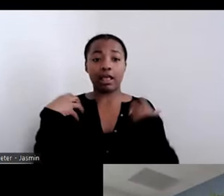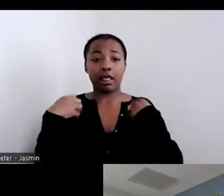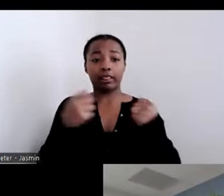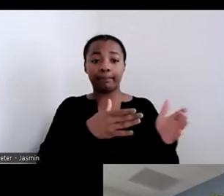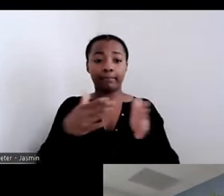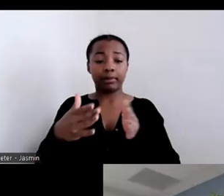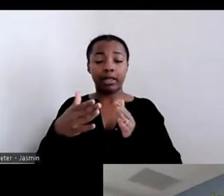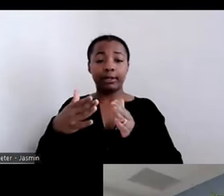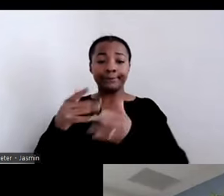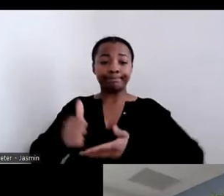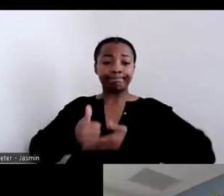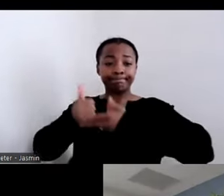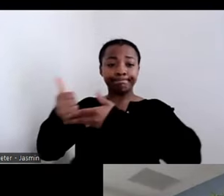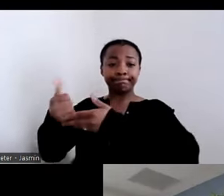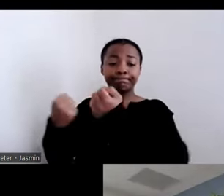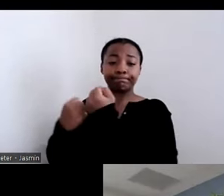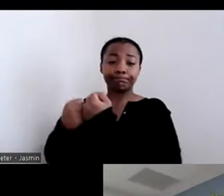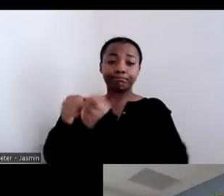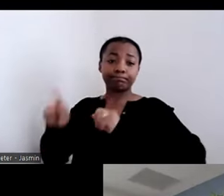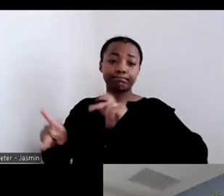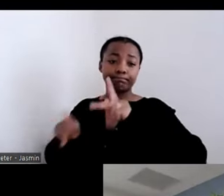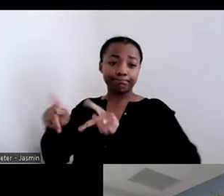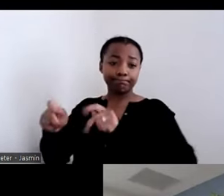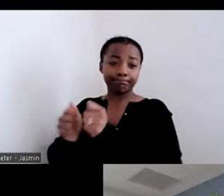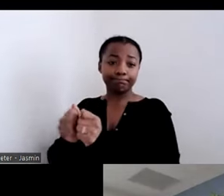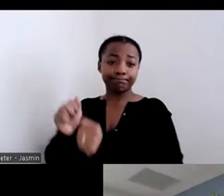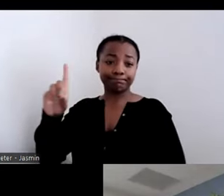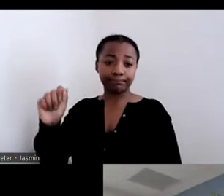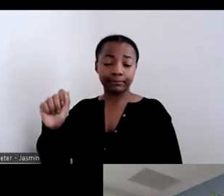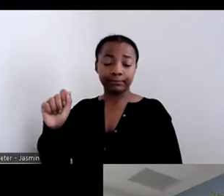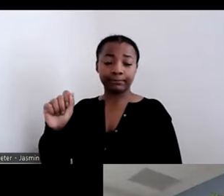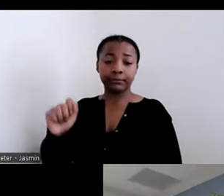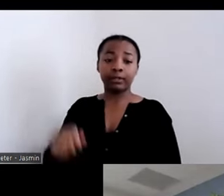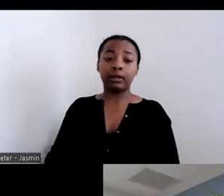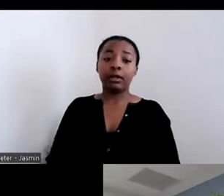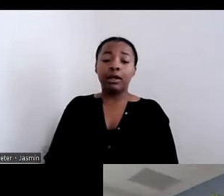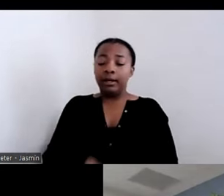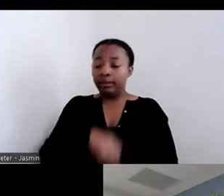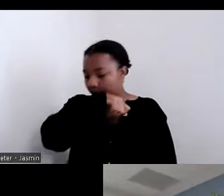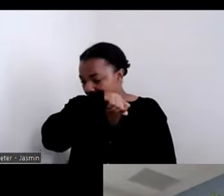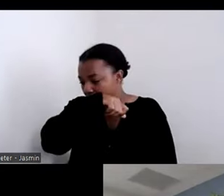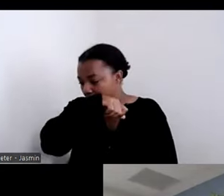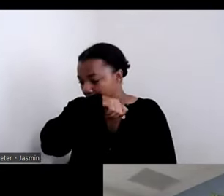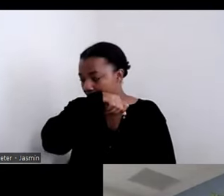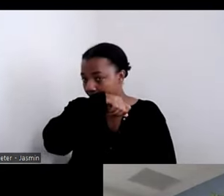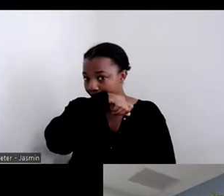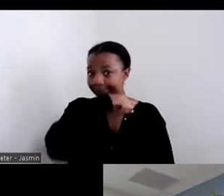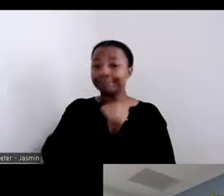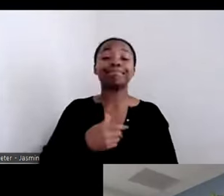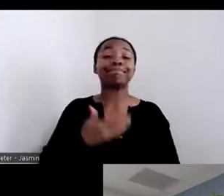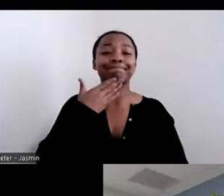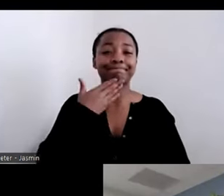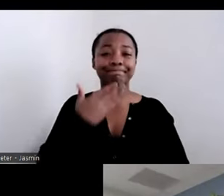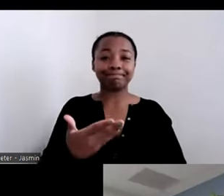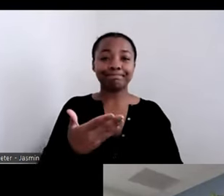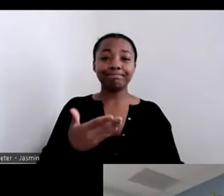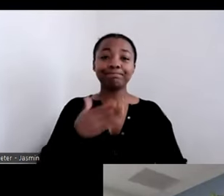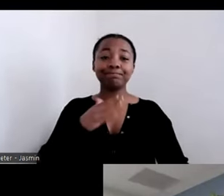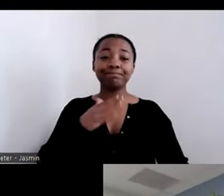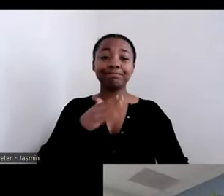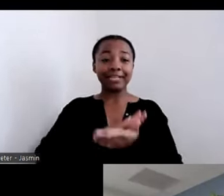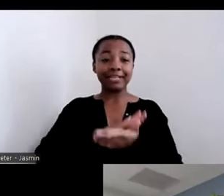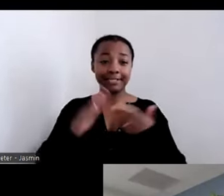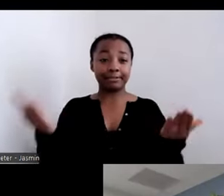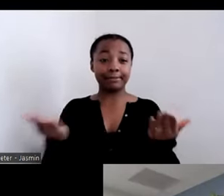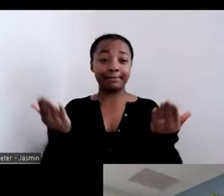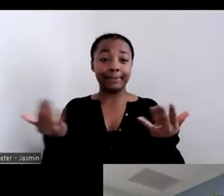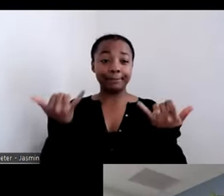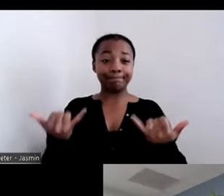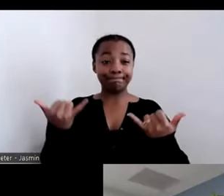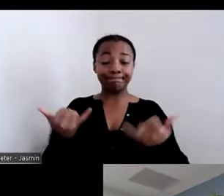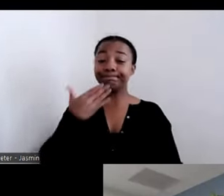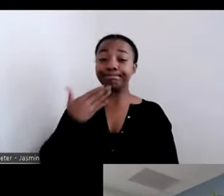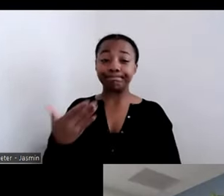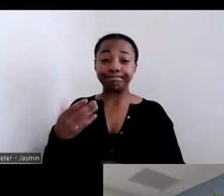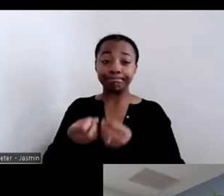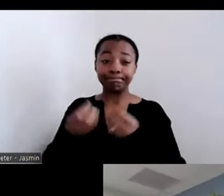Is nice to be here today. Thank you so much for your visionary work